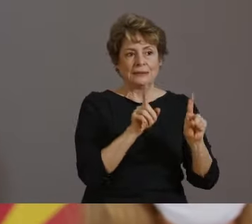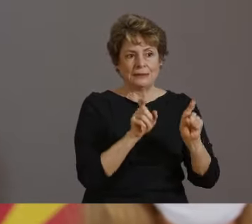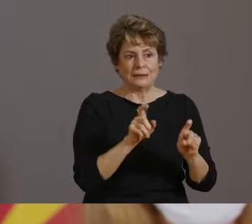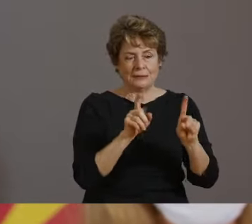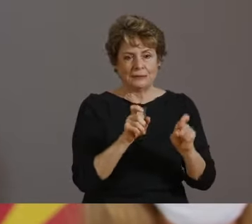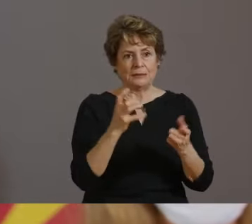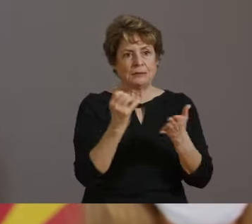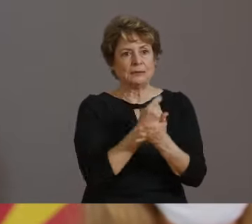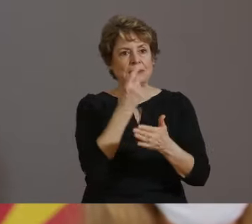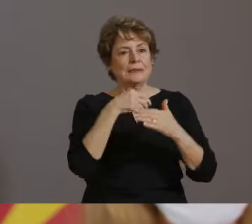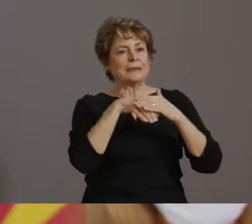IT IS SIMPLE.